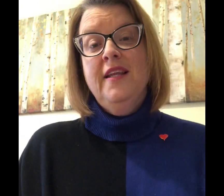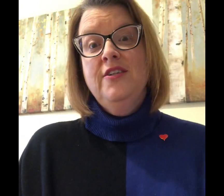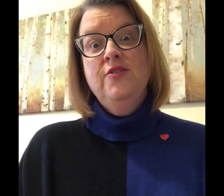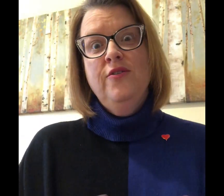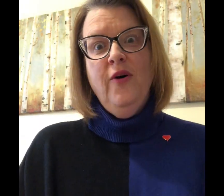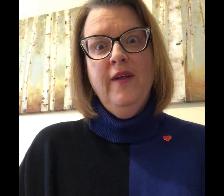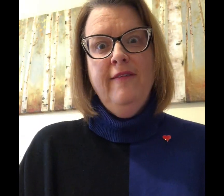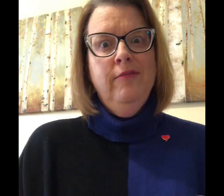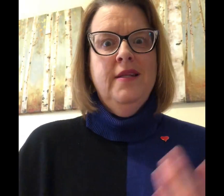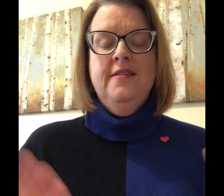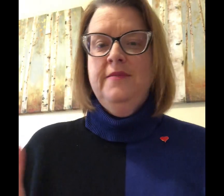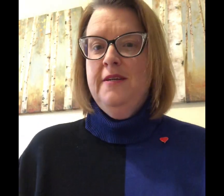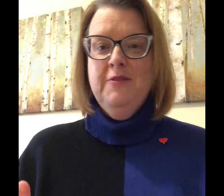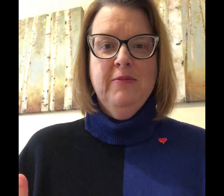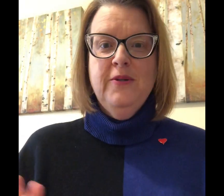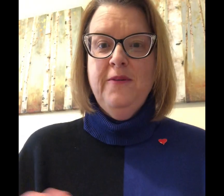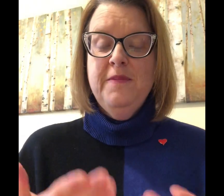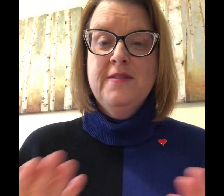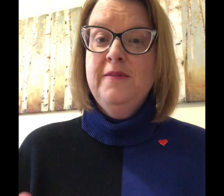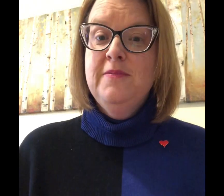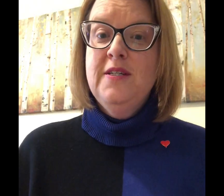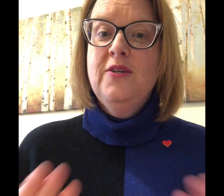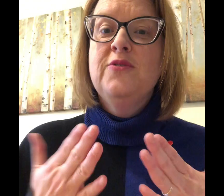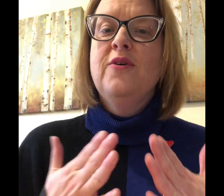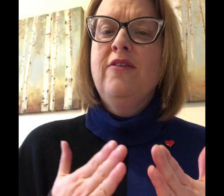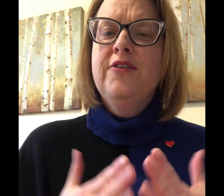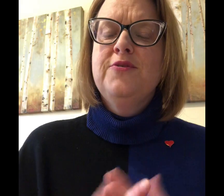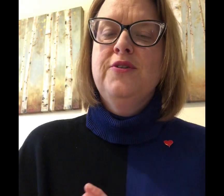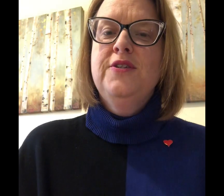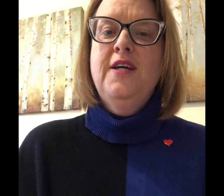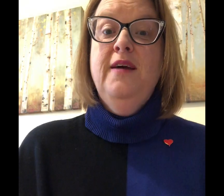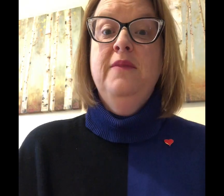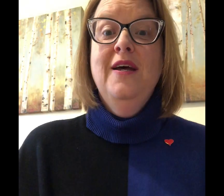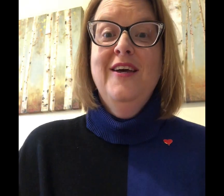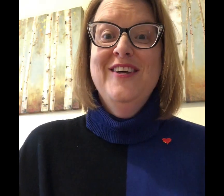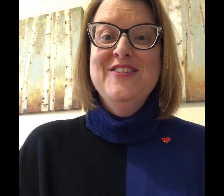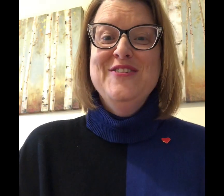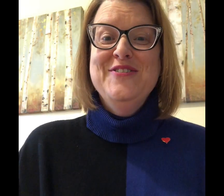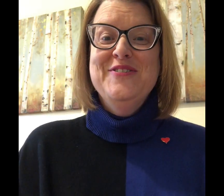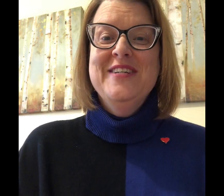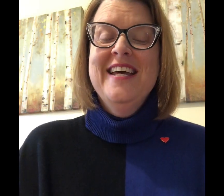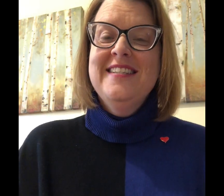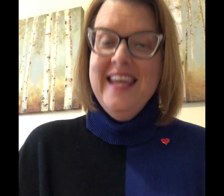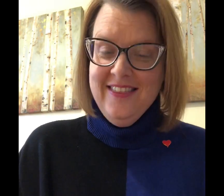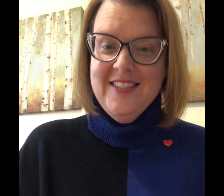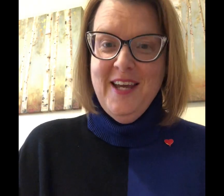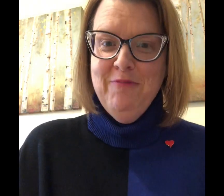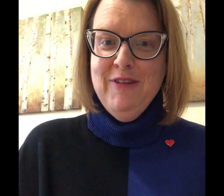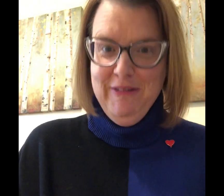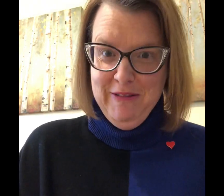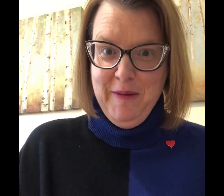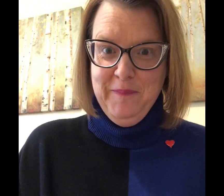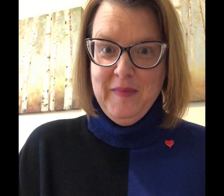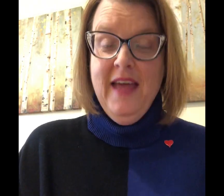like to do the whole alphabet and sometimes people know them and sometimes they don't so i thought this was a good time to take the time to learn them. And